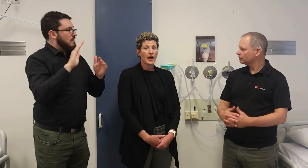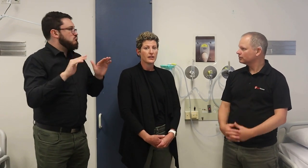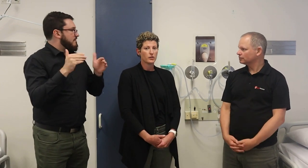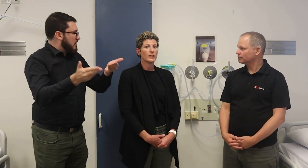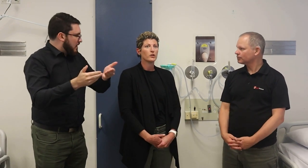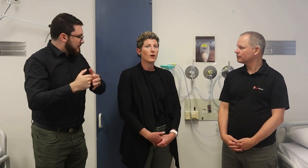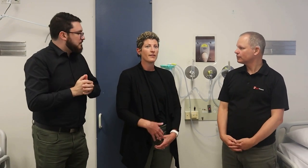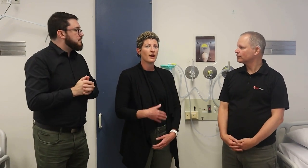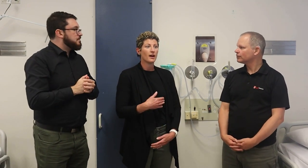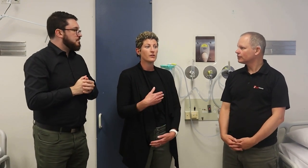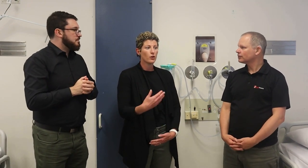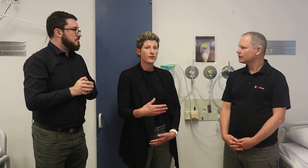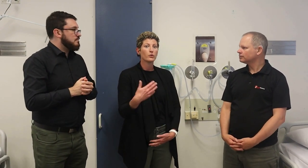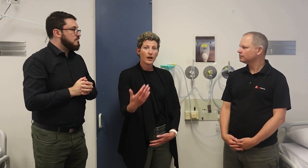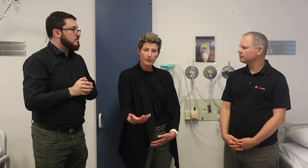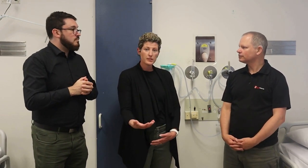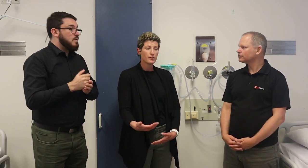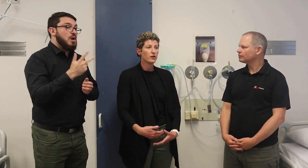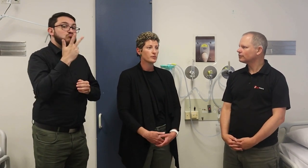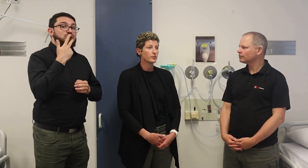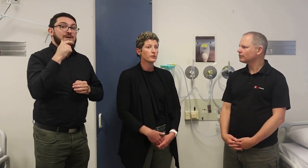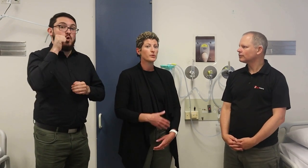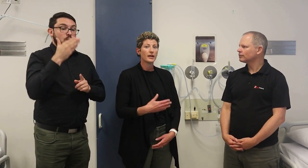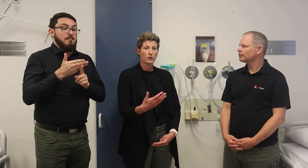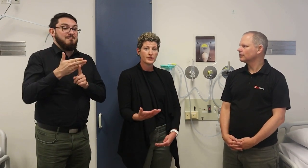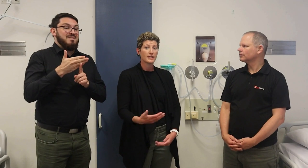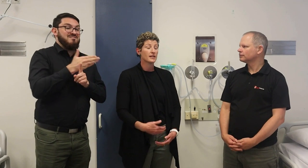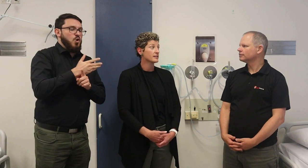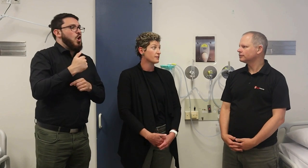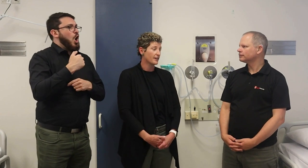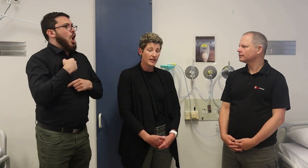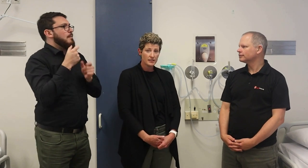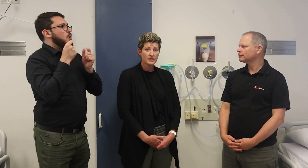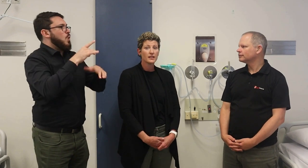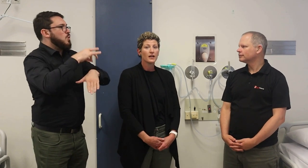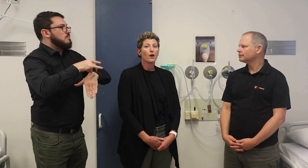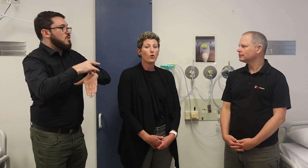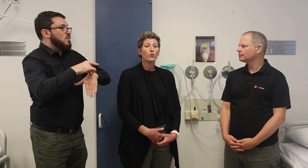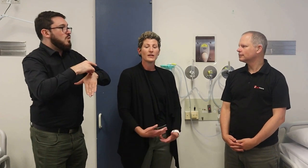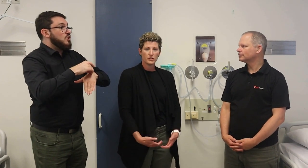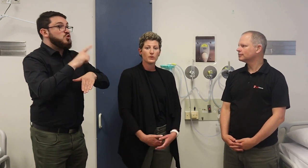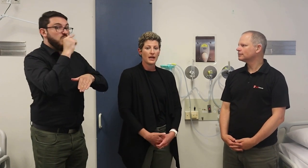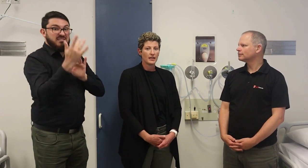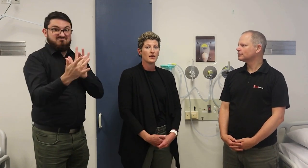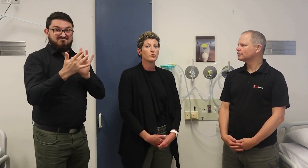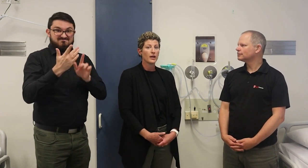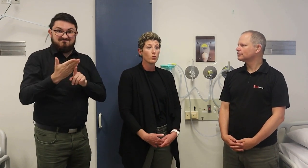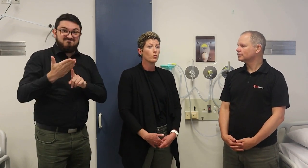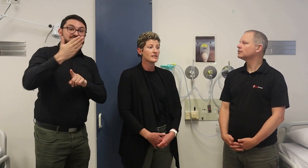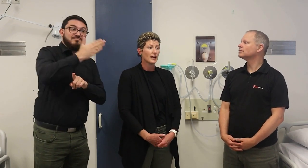So, when you either know that you're coming to the hospital, you can contact us in advance. Or once you get here, you can always ask